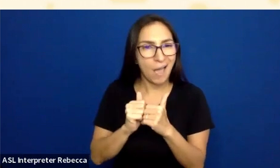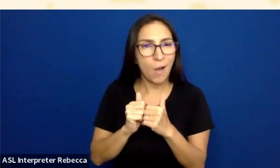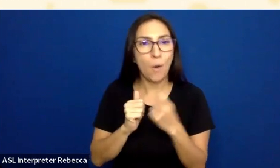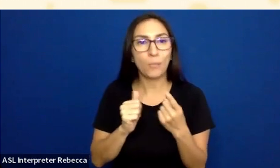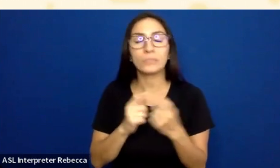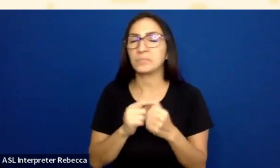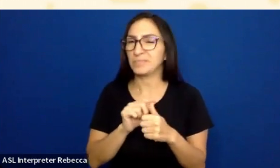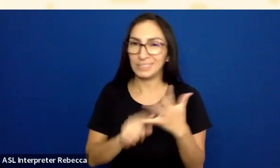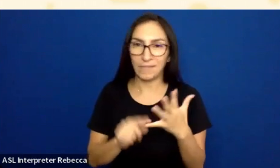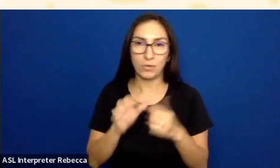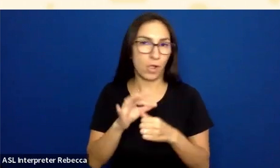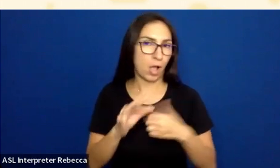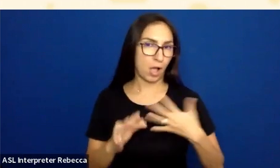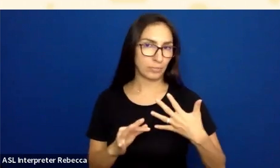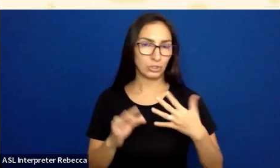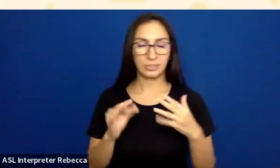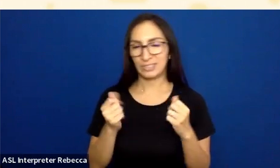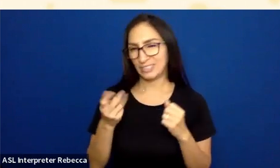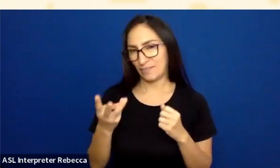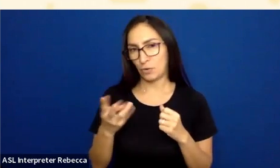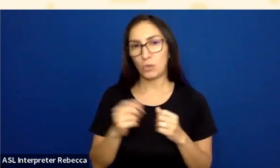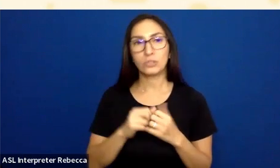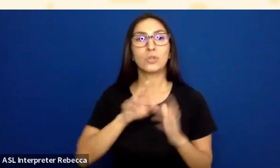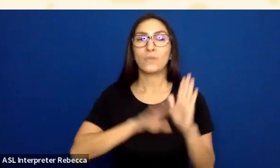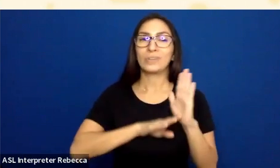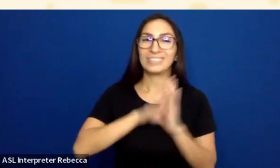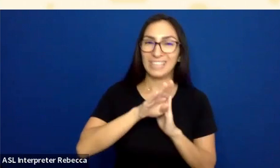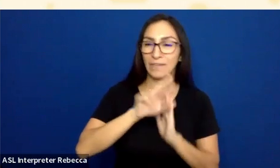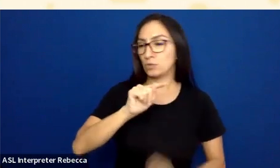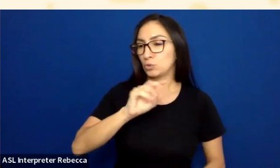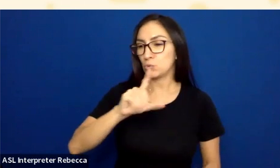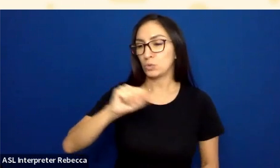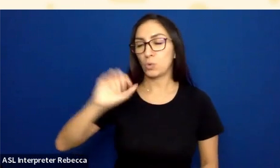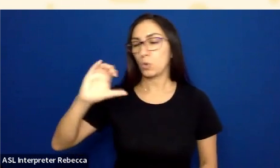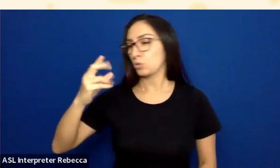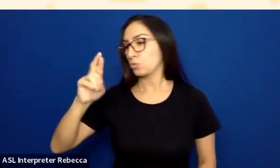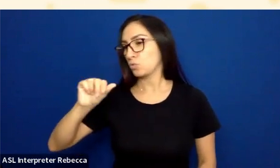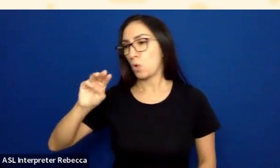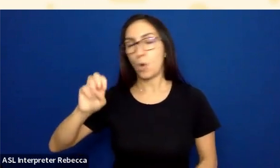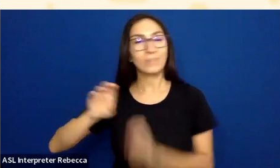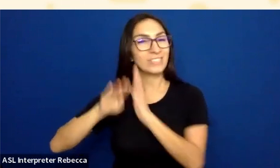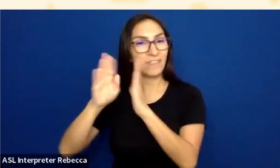but one is using DevTools or Chrome Developer Tools. There are similar contrast tools in other browsers, but I'm going